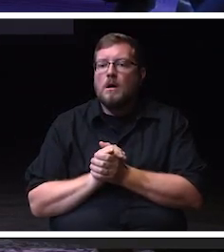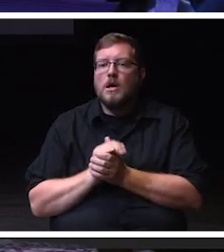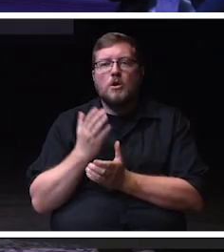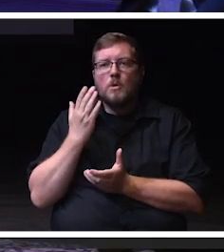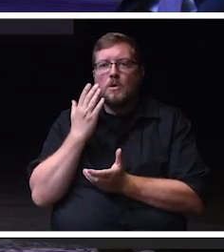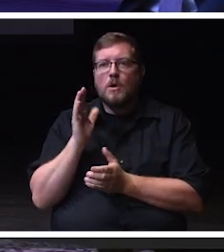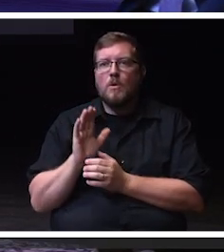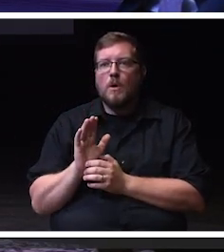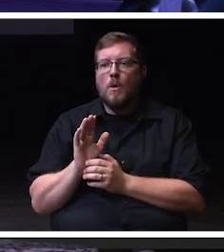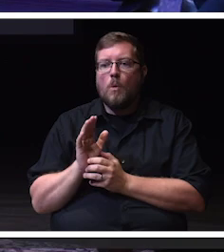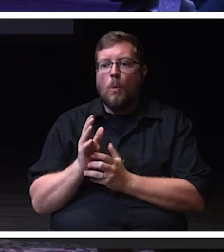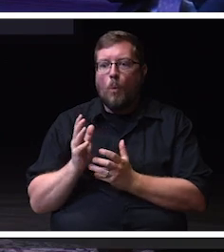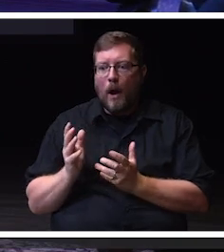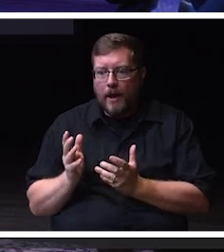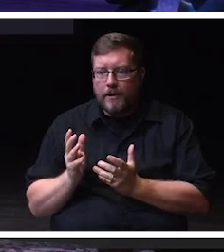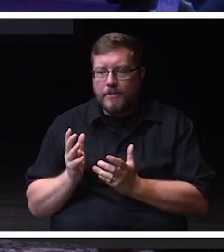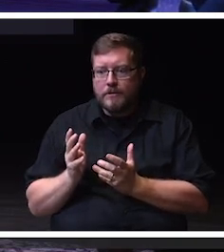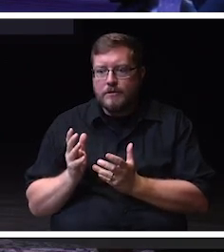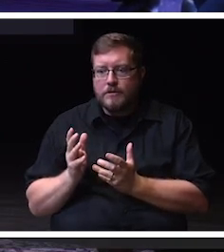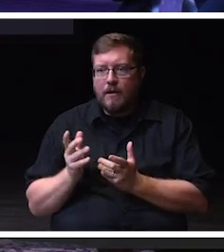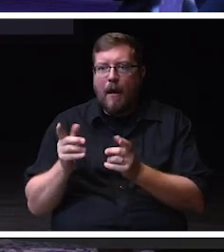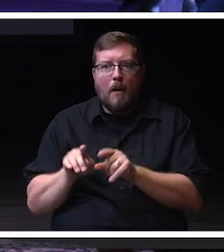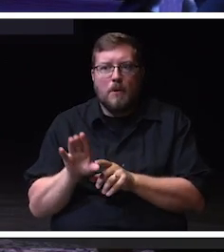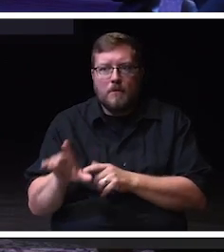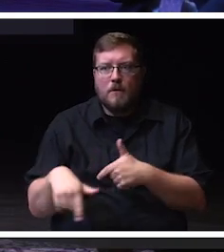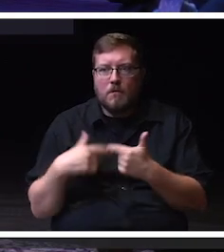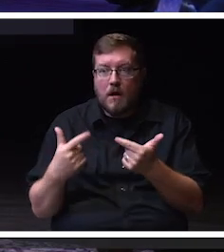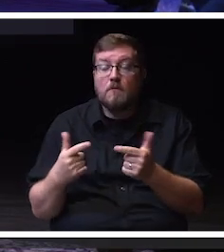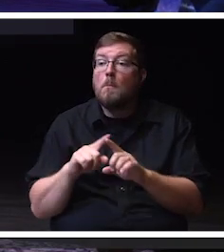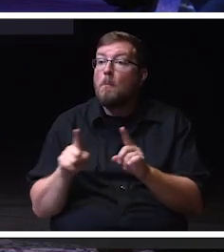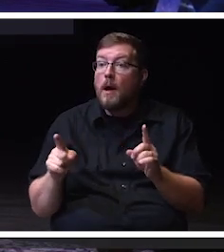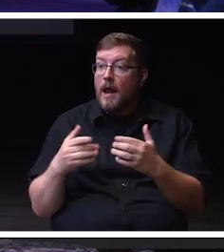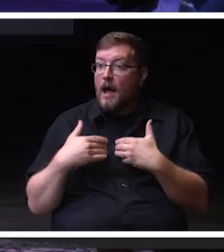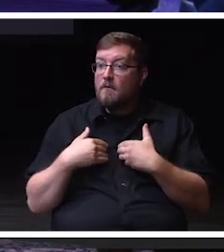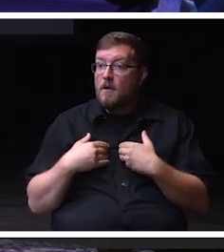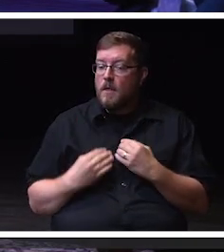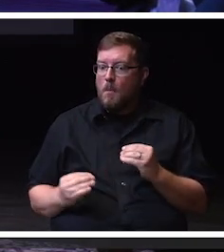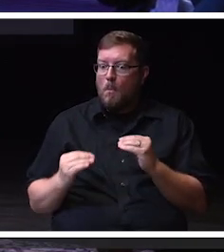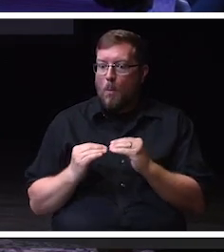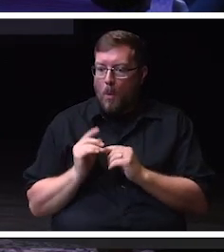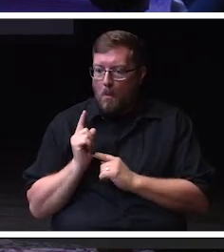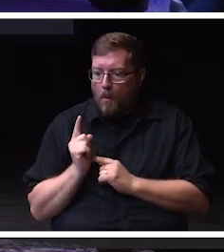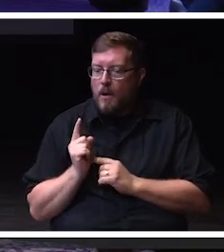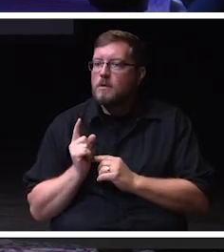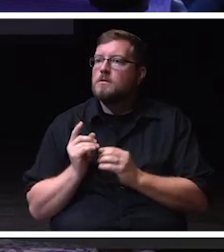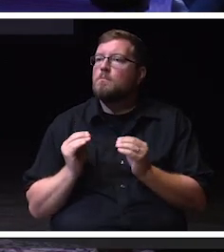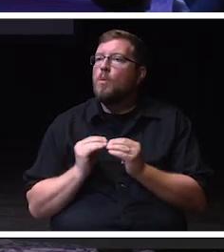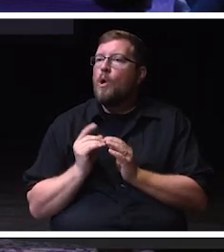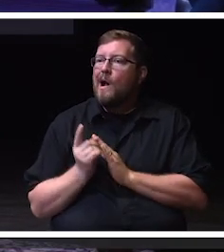but taking that extra step to just show that you care. Taking that extra office hour, when you see me saying hi